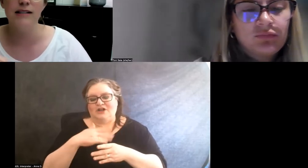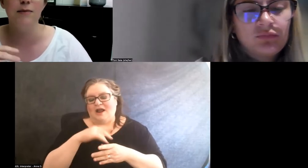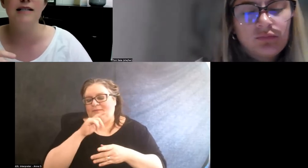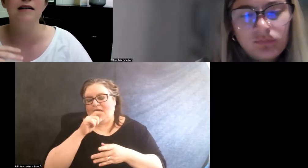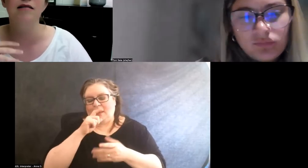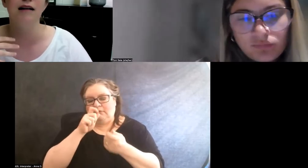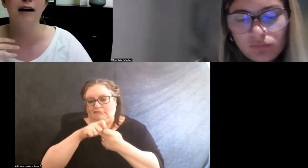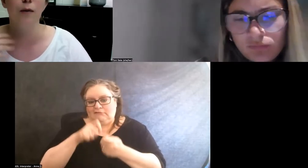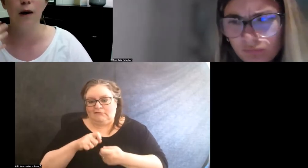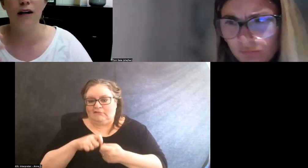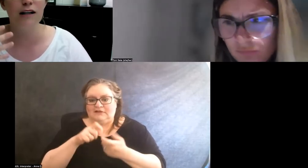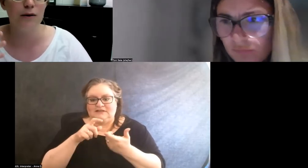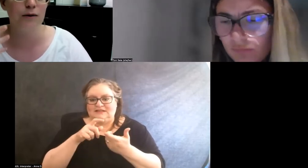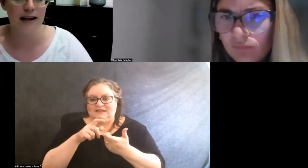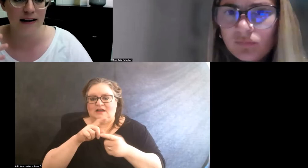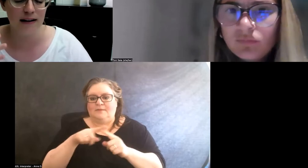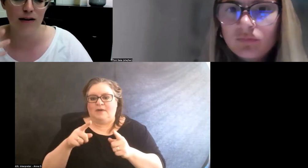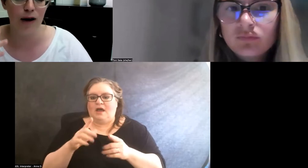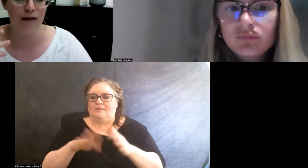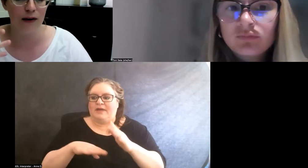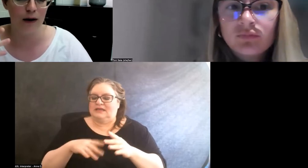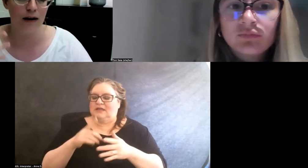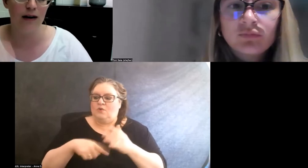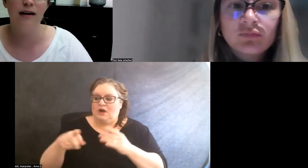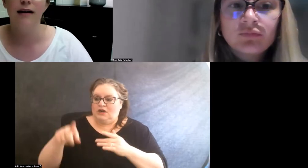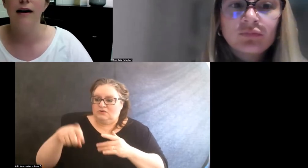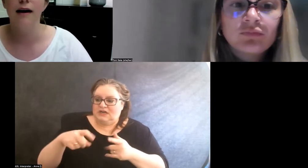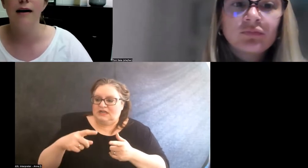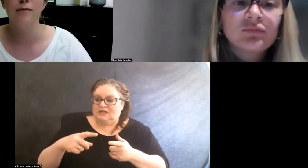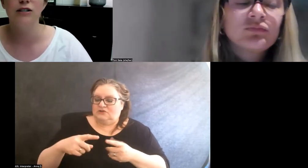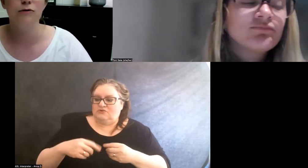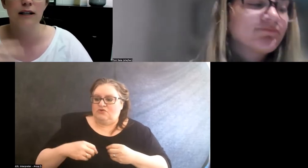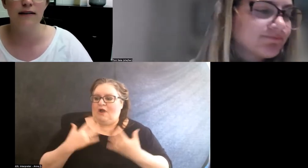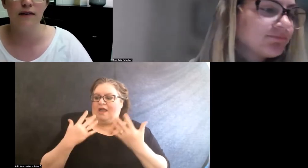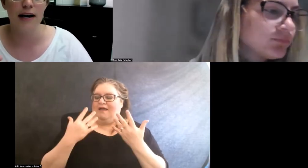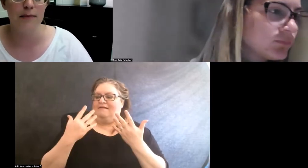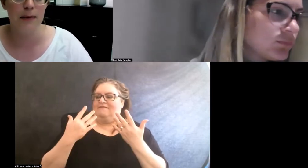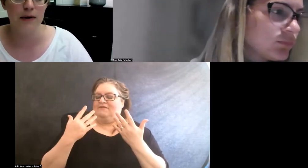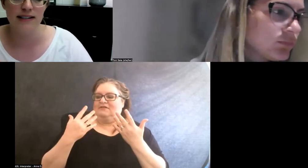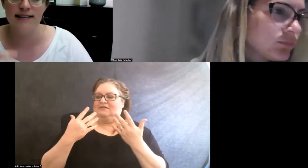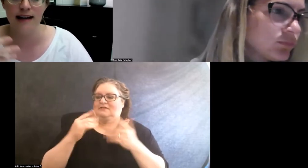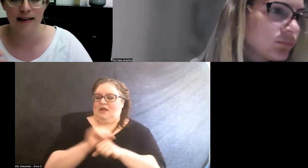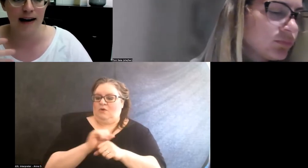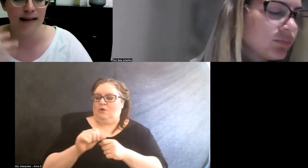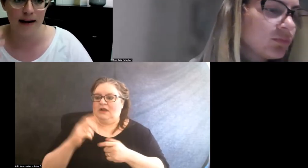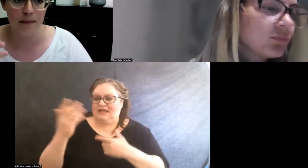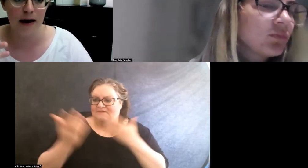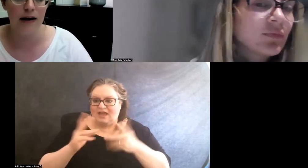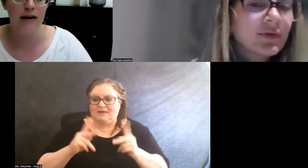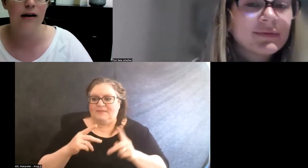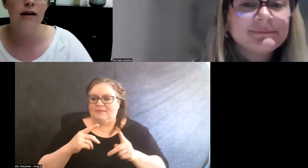but it's basically like, what do you need to thrive at work? Just really inviting people to say that, think about it,